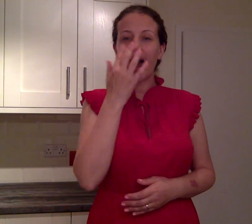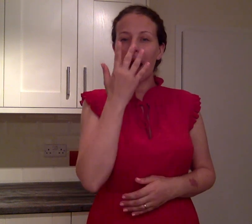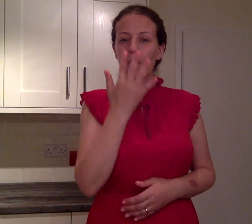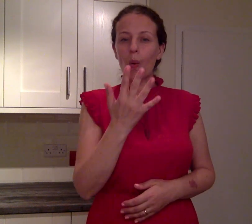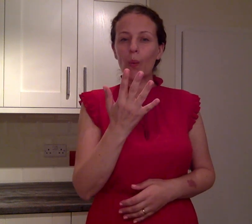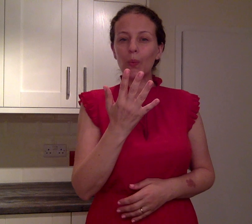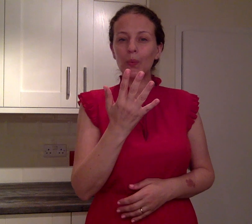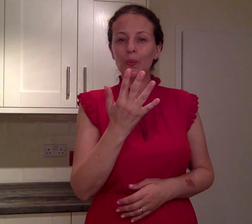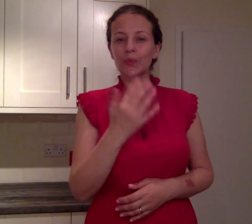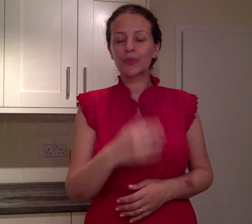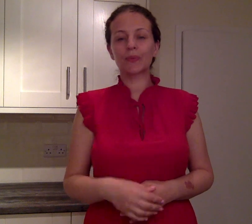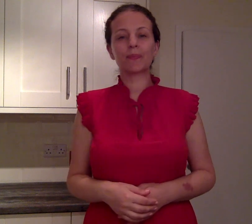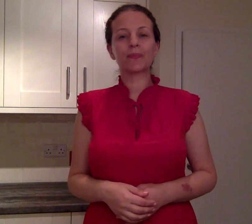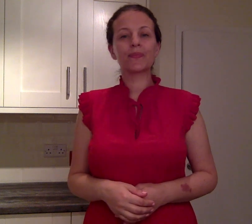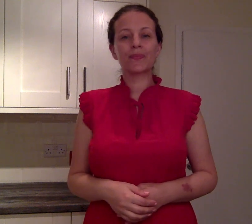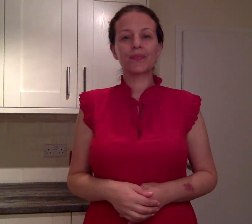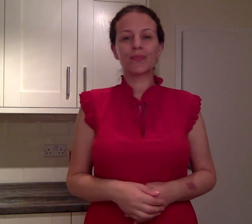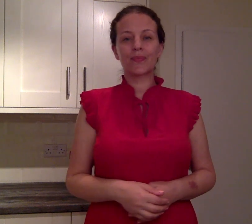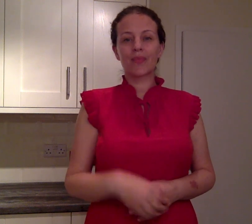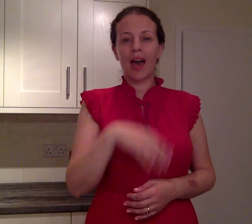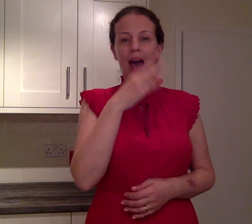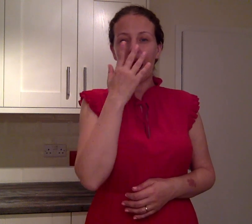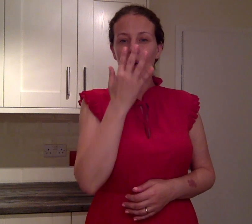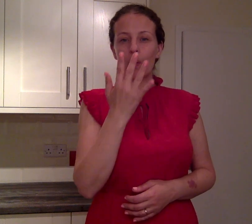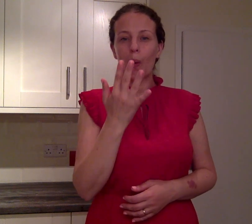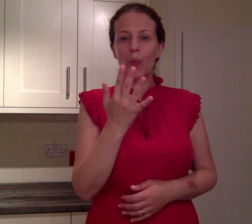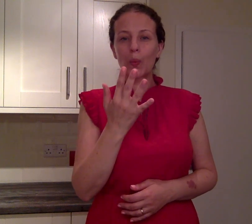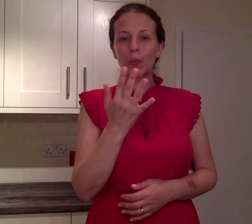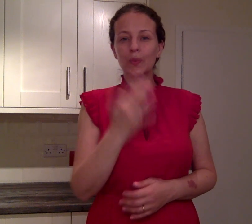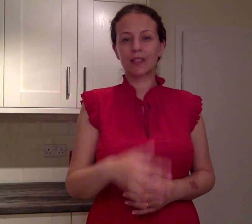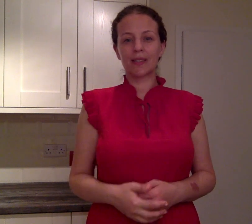HOW OLD?